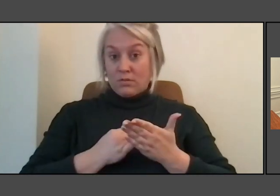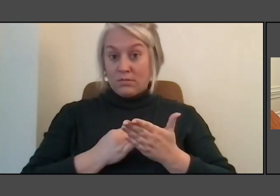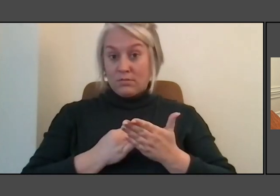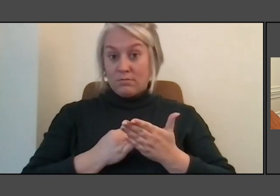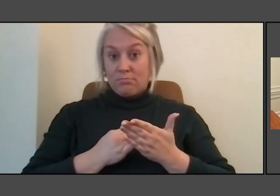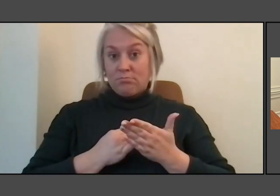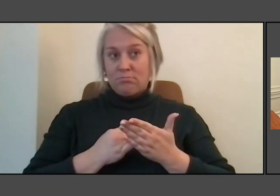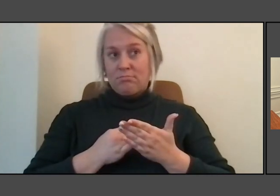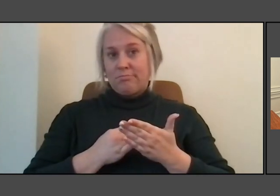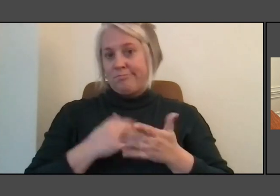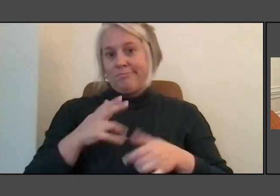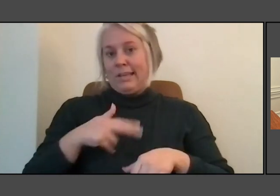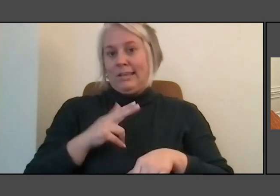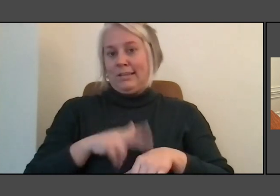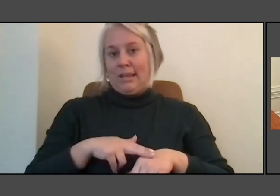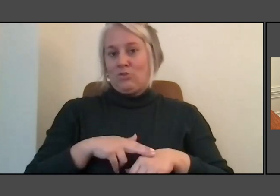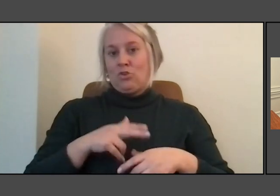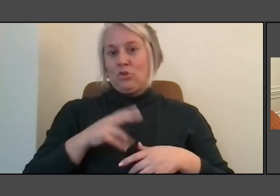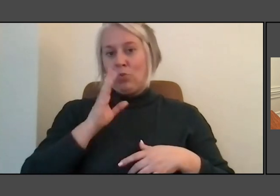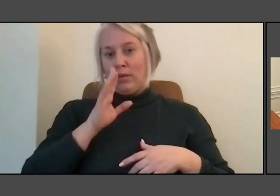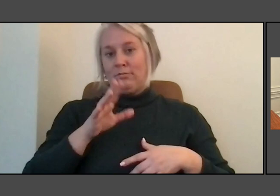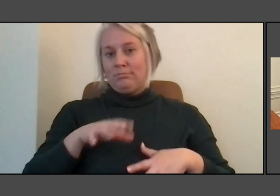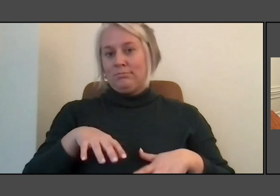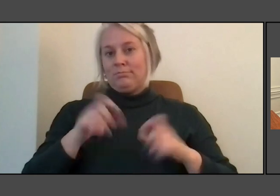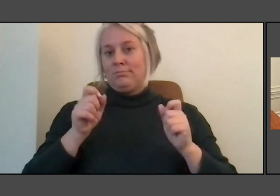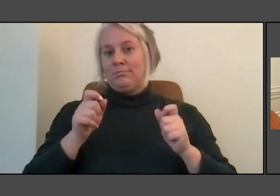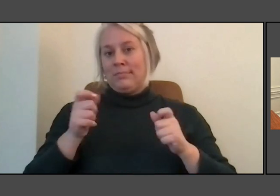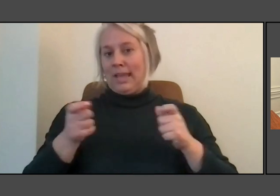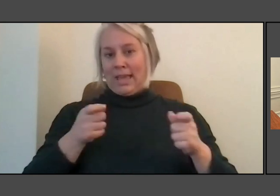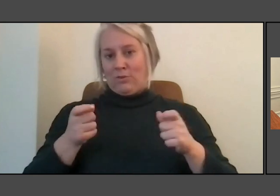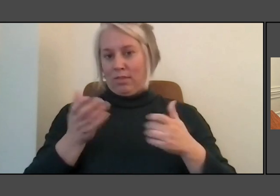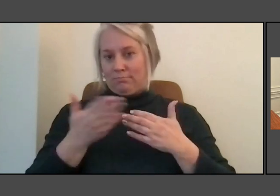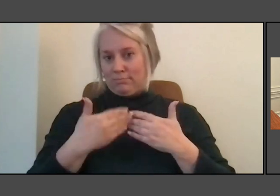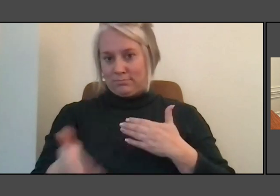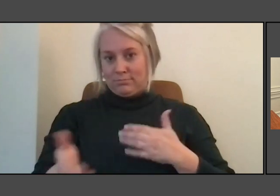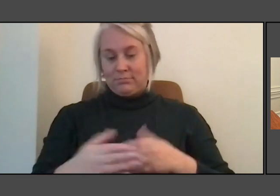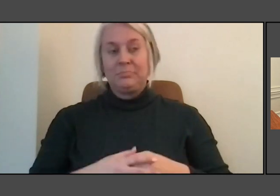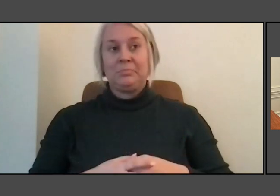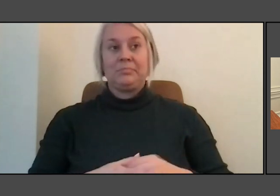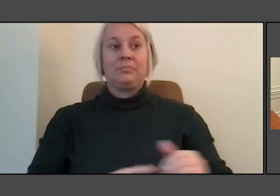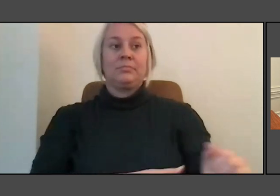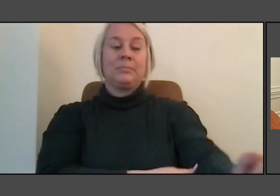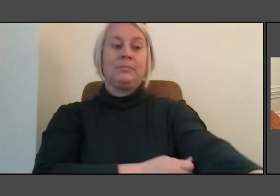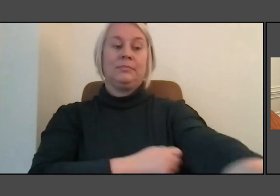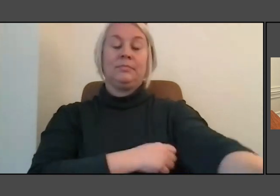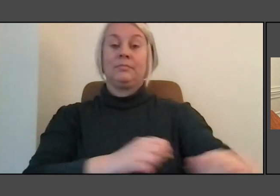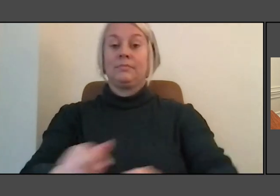I think I have done like Ghost Forest was a temporary work of mine and